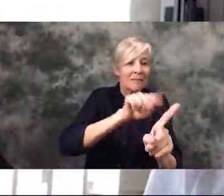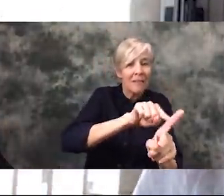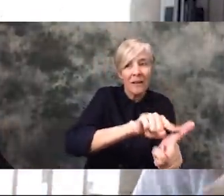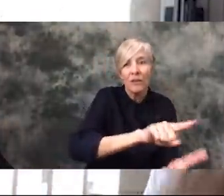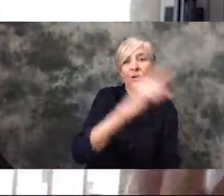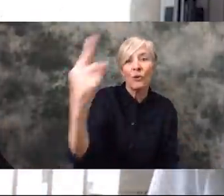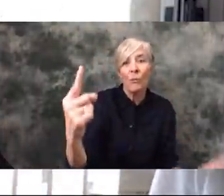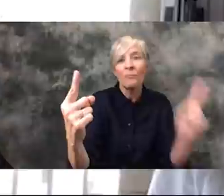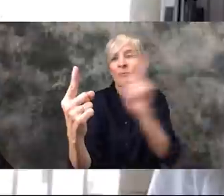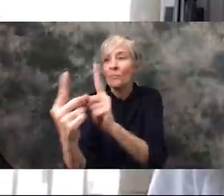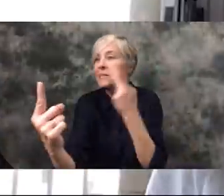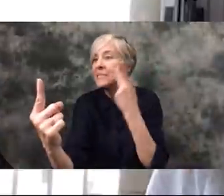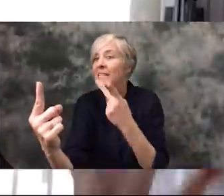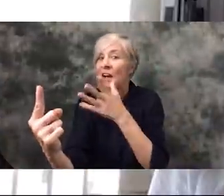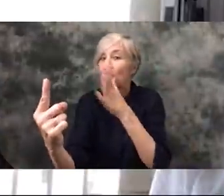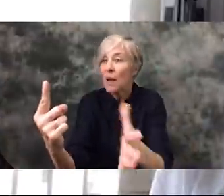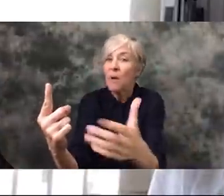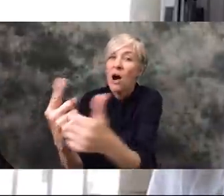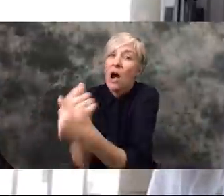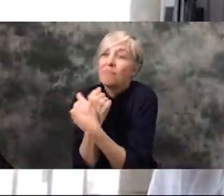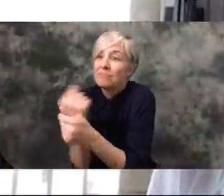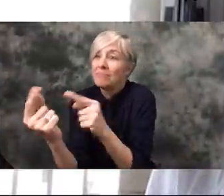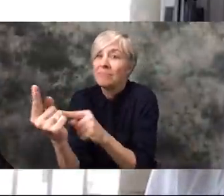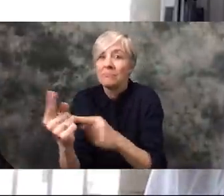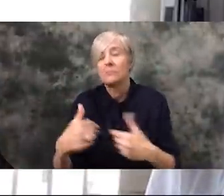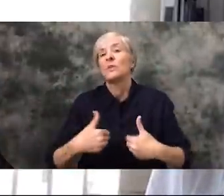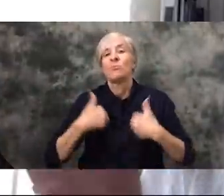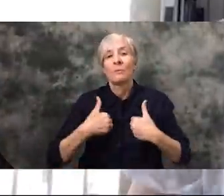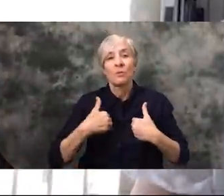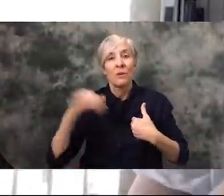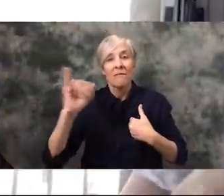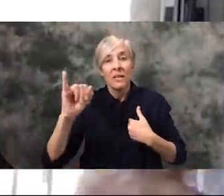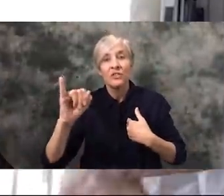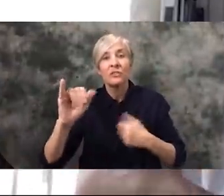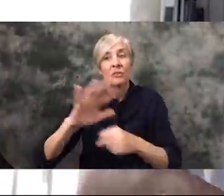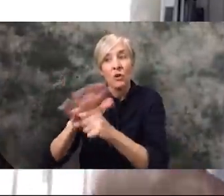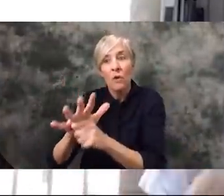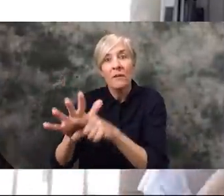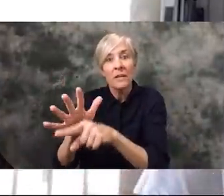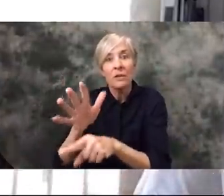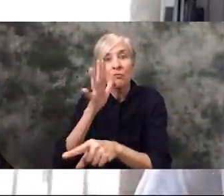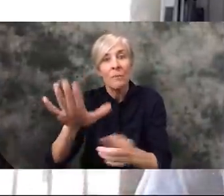it, has a respiratory issue, and passes away. And that is YOU not self-isolating.